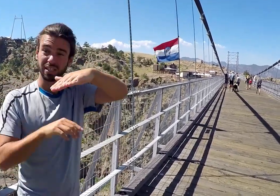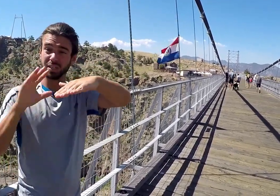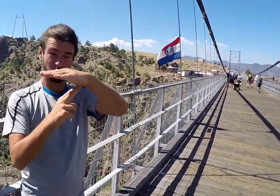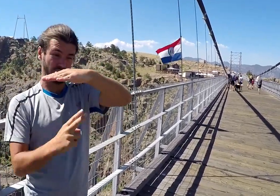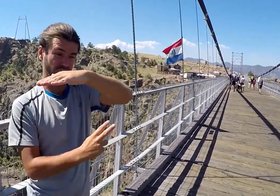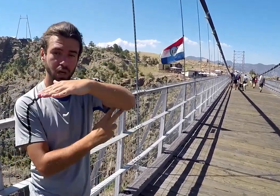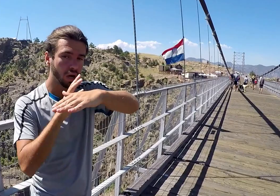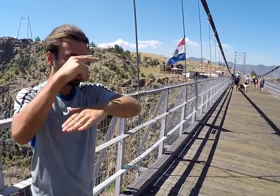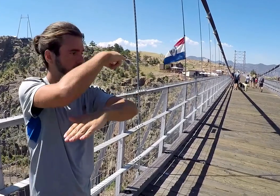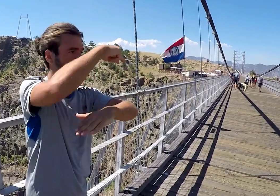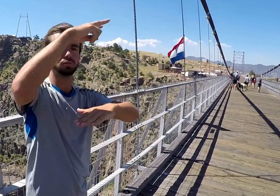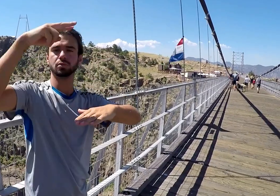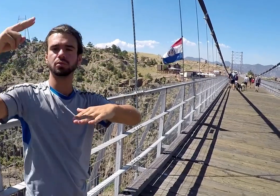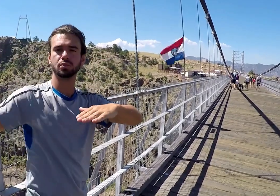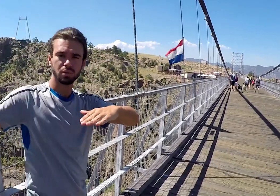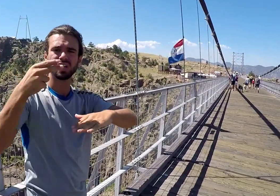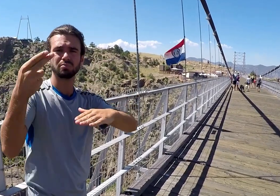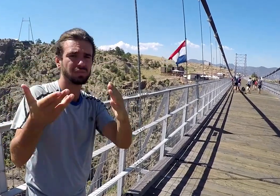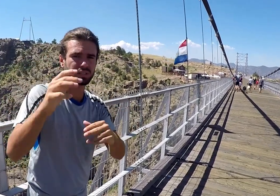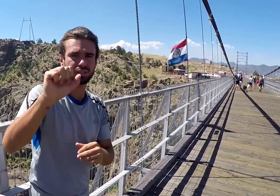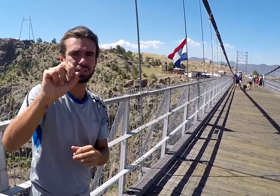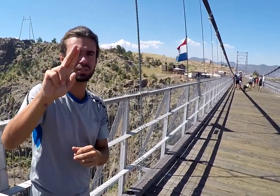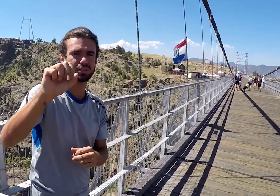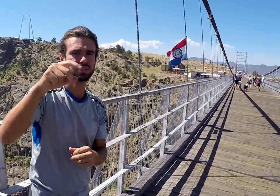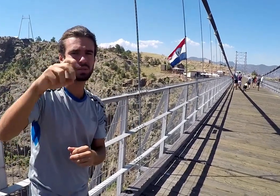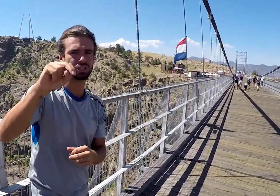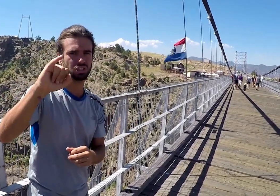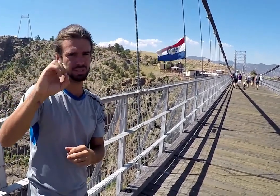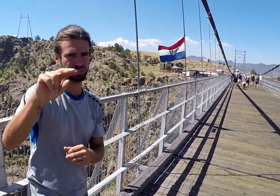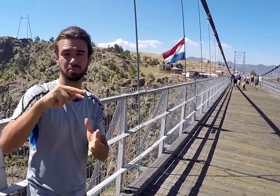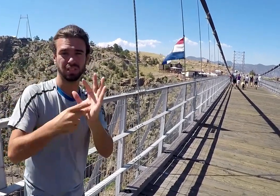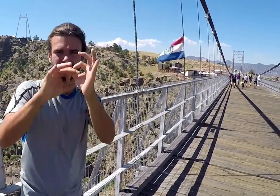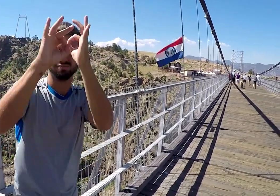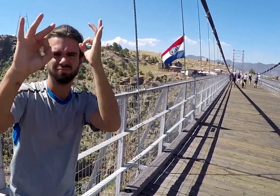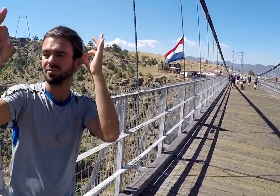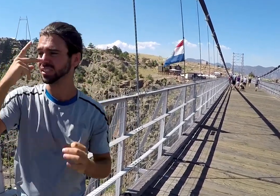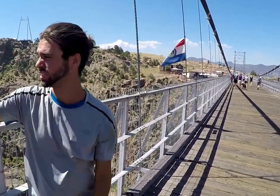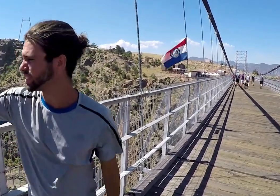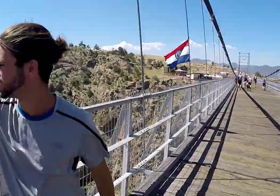This is not the highest bridge in the world. It's the suspension bridge. Suspension means metal strings.